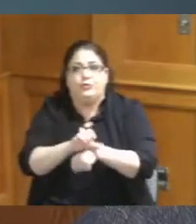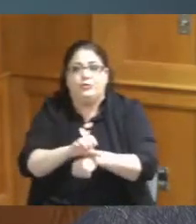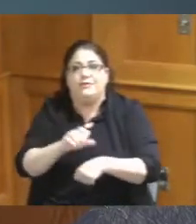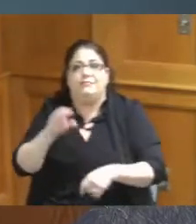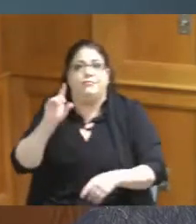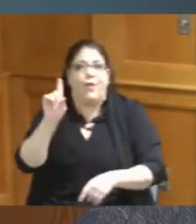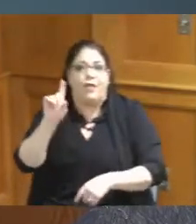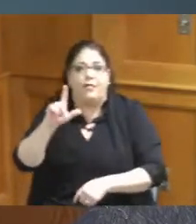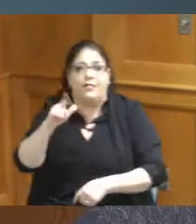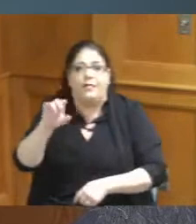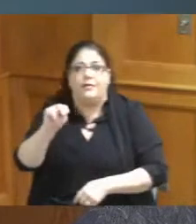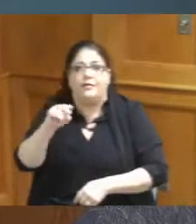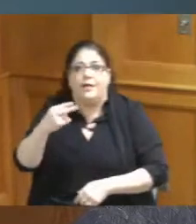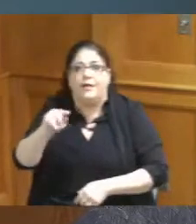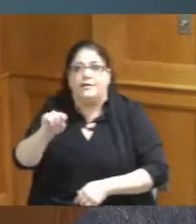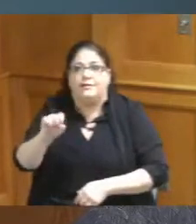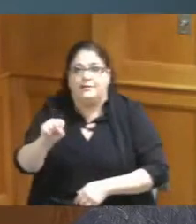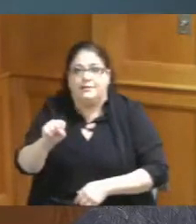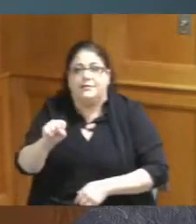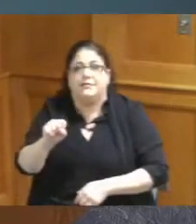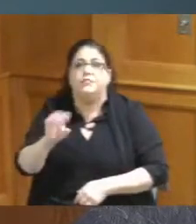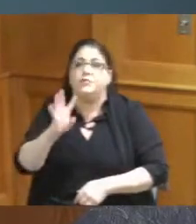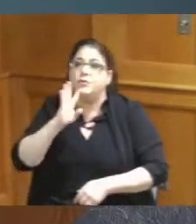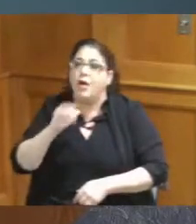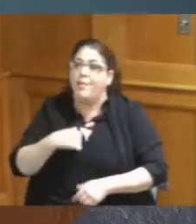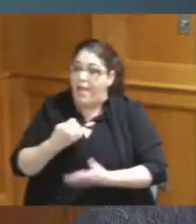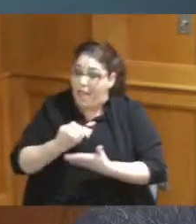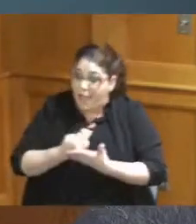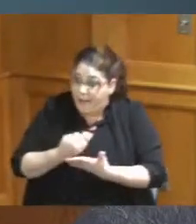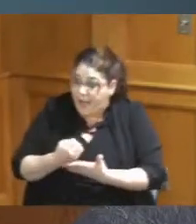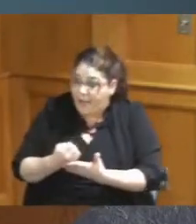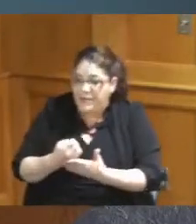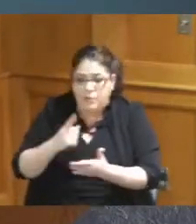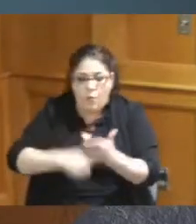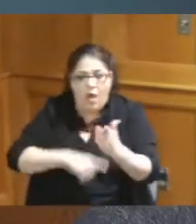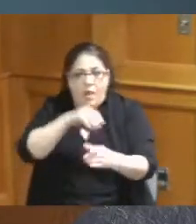it was interesting I think it's very important we talk about the economics of the bus and Job